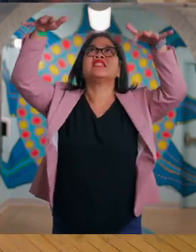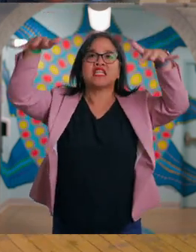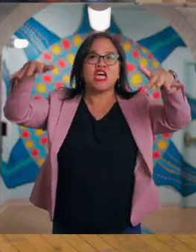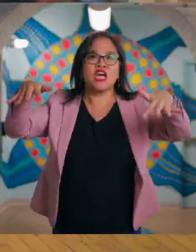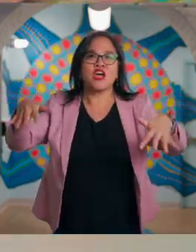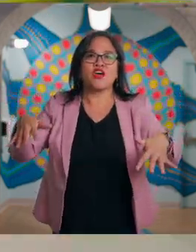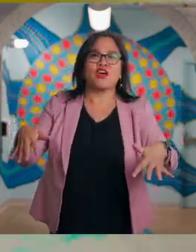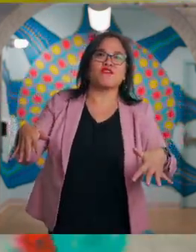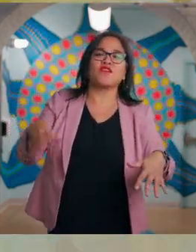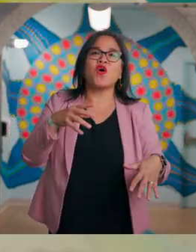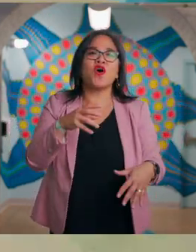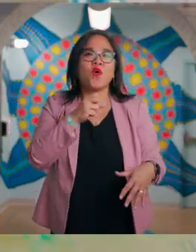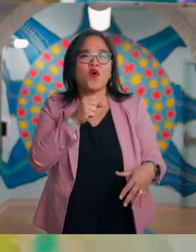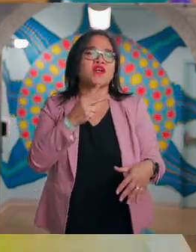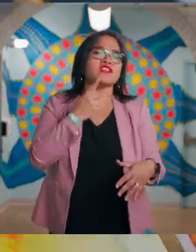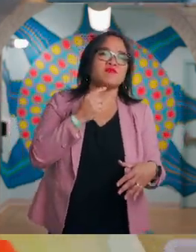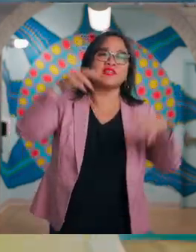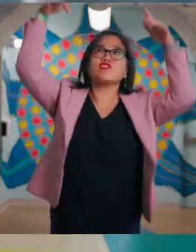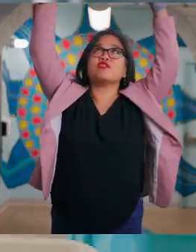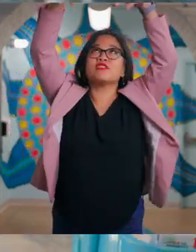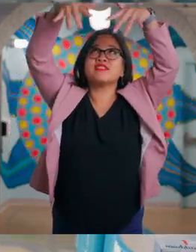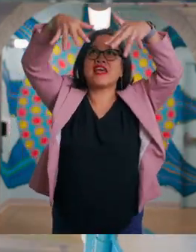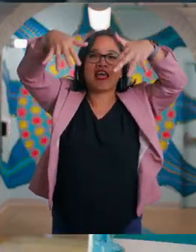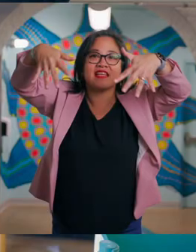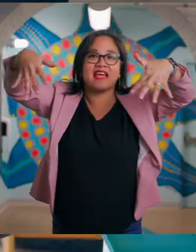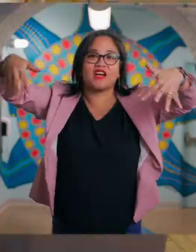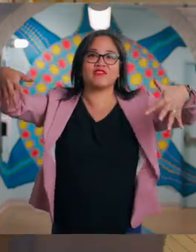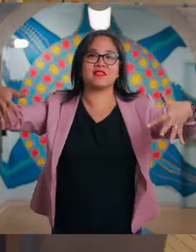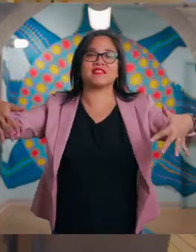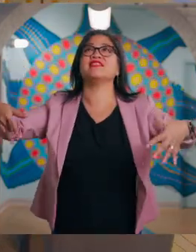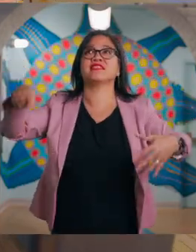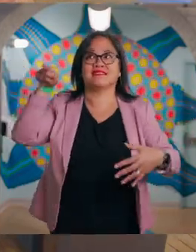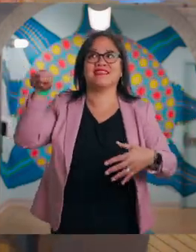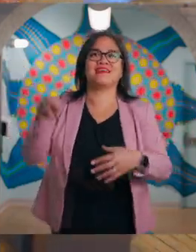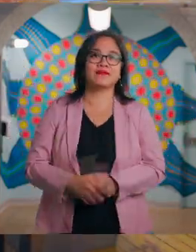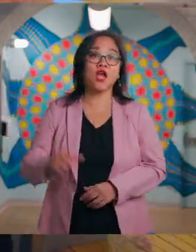You can create art, experiment with different materials and have fun in the Art Studio.